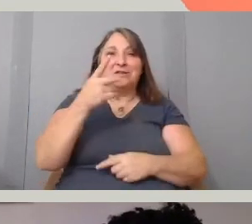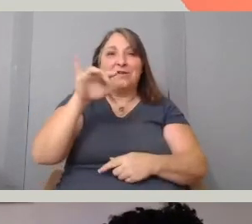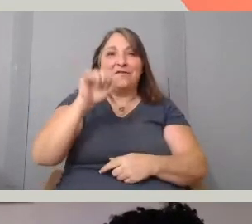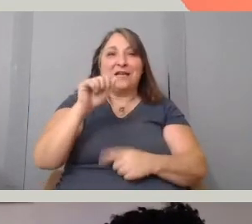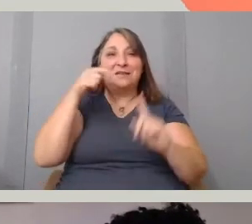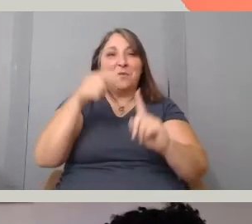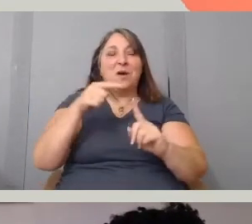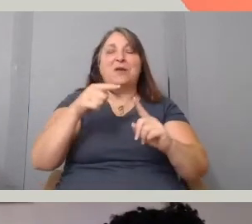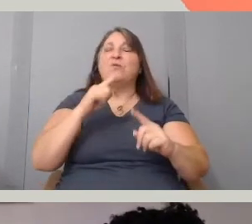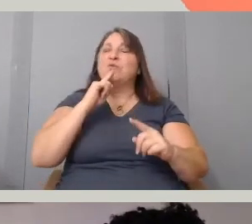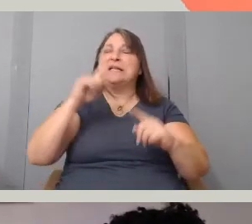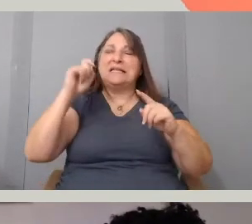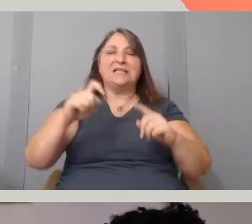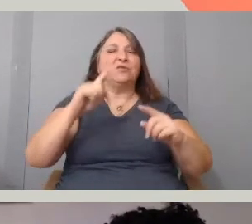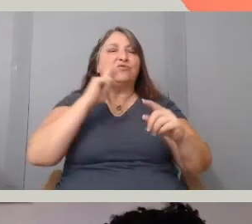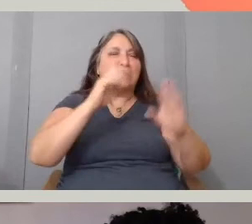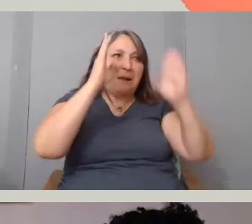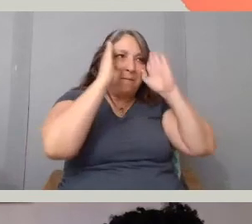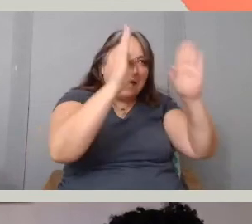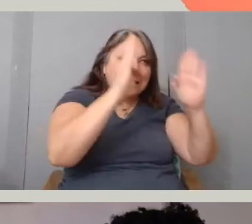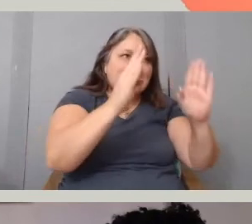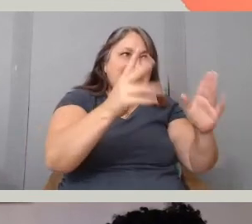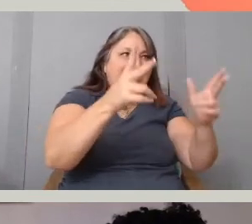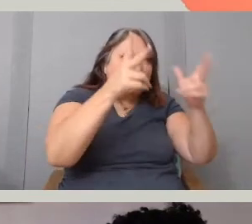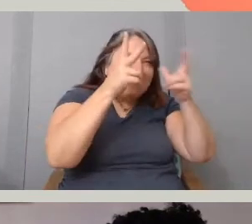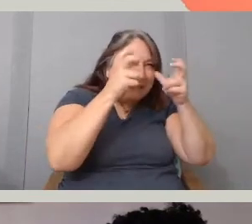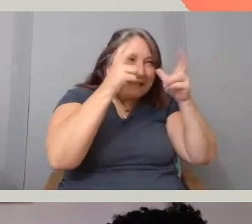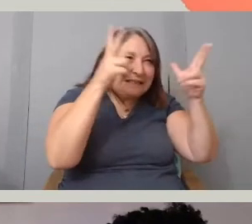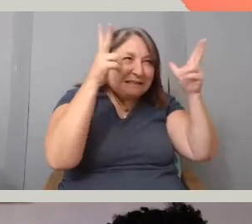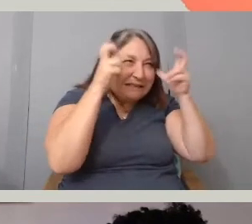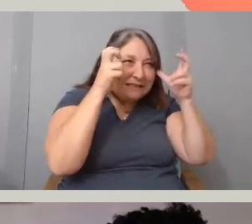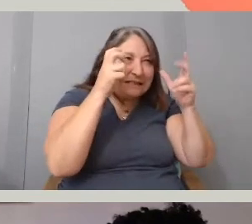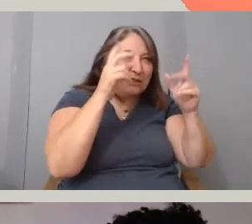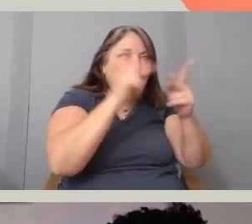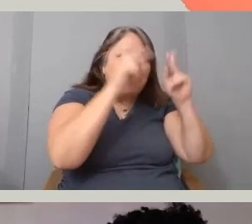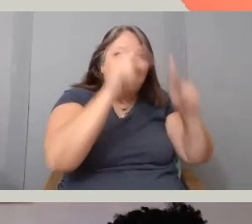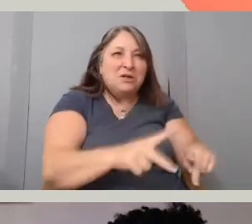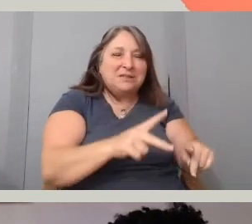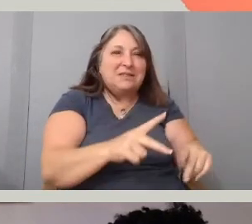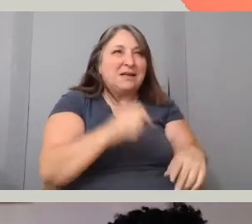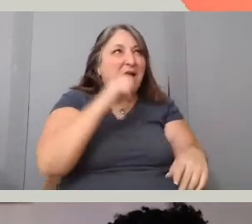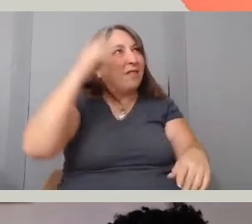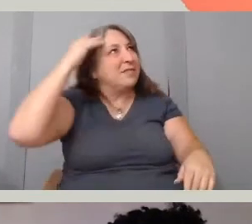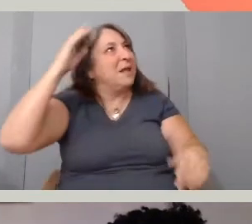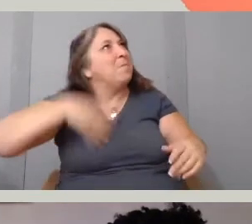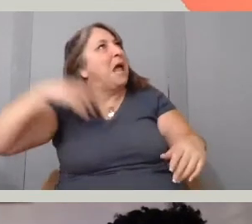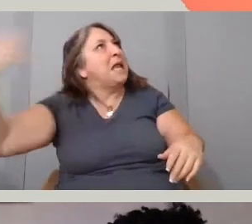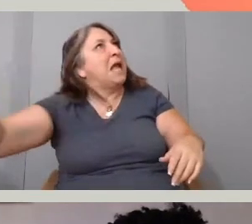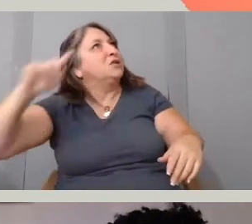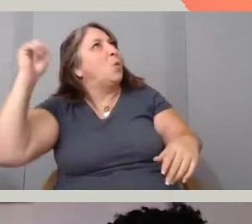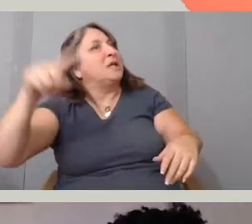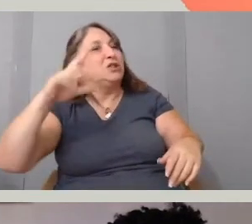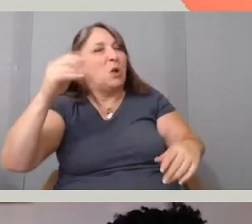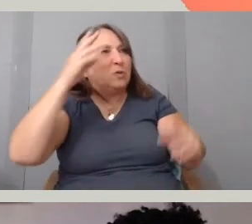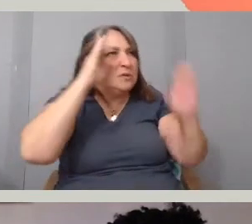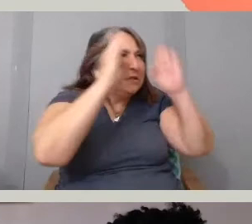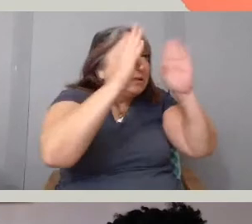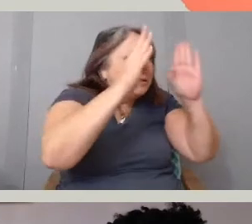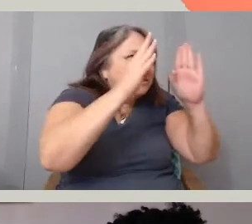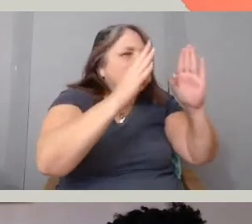Like you really, really have to pay attention to the person because you're plan, and this also goes to Chase's point of, you might have a plan but your plan might not actually,